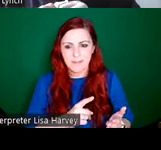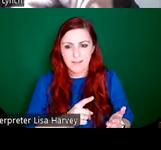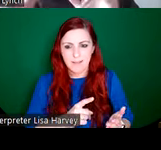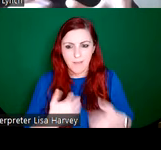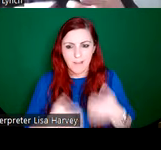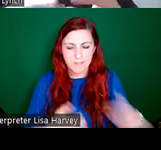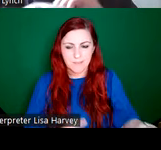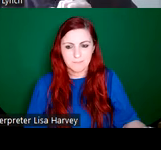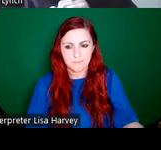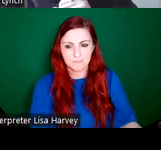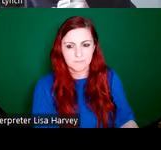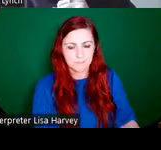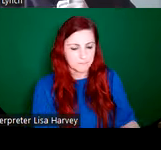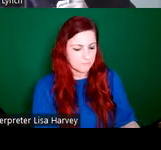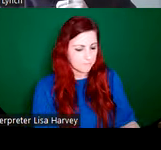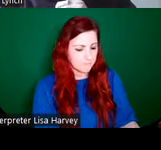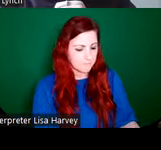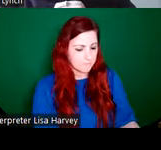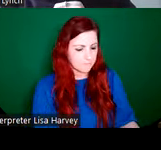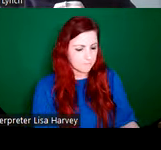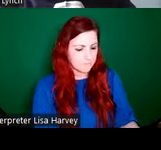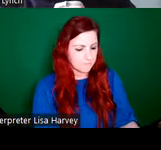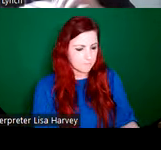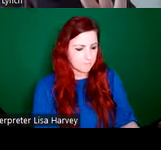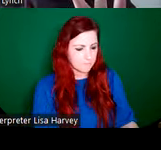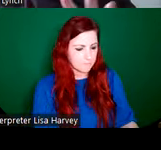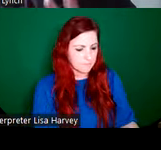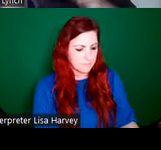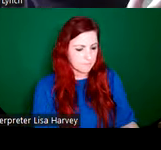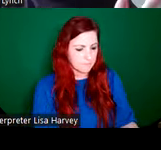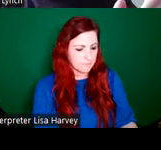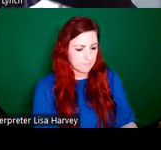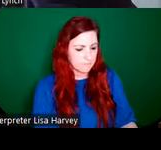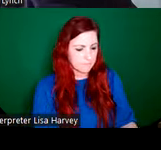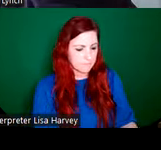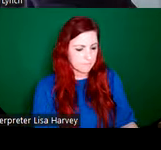into Healy's secular practice and opus sectile was it kind of a sideline for An